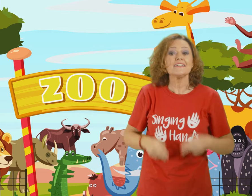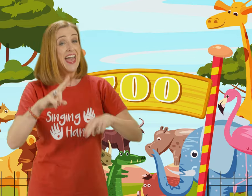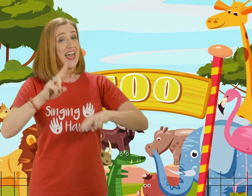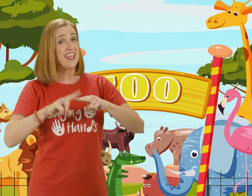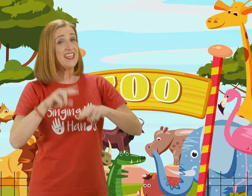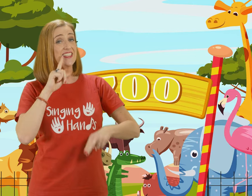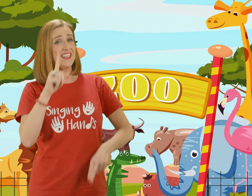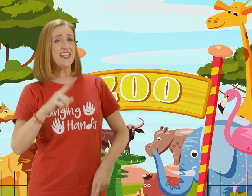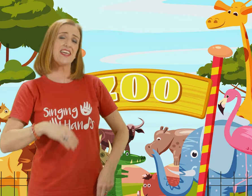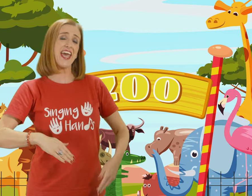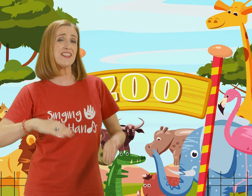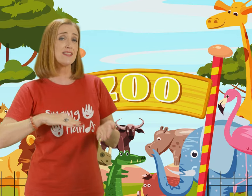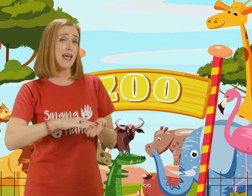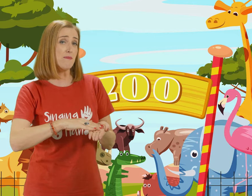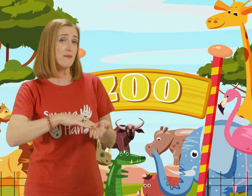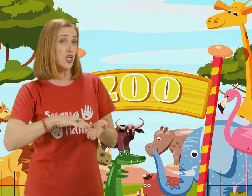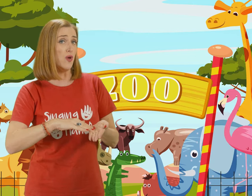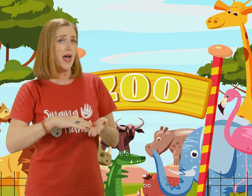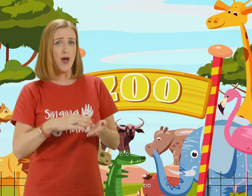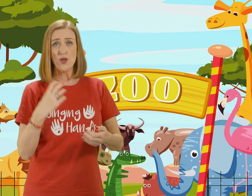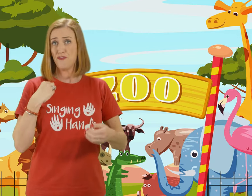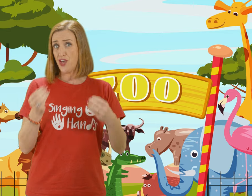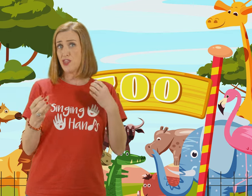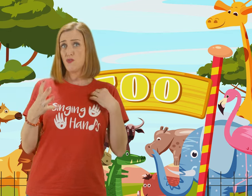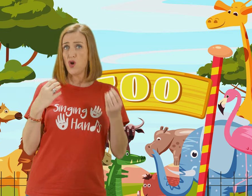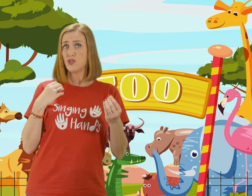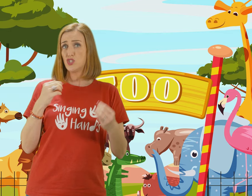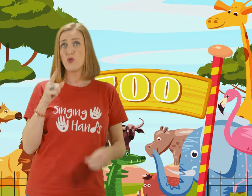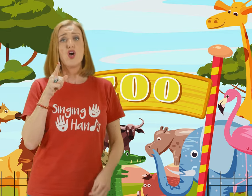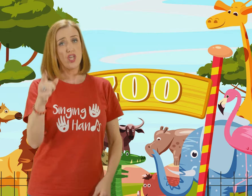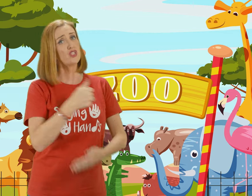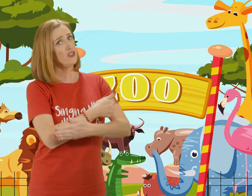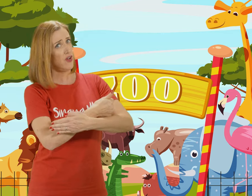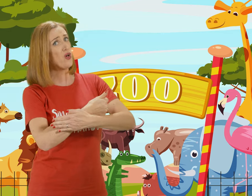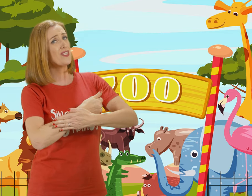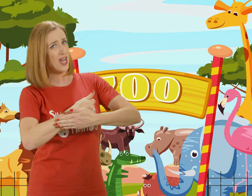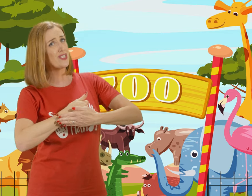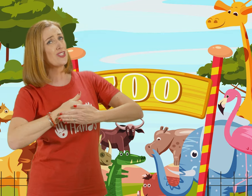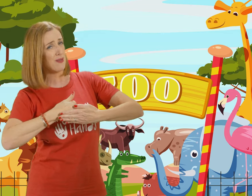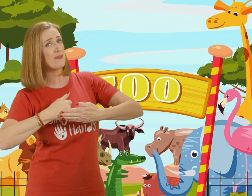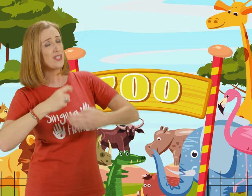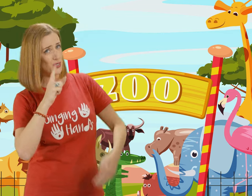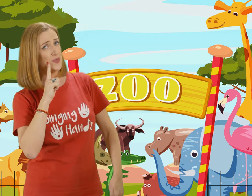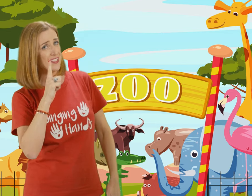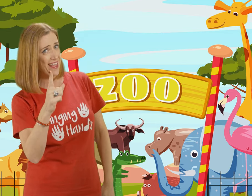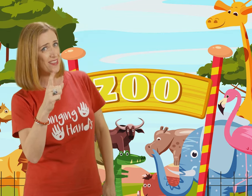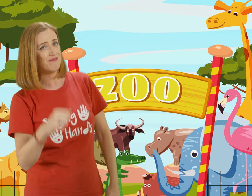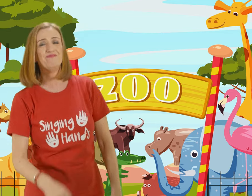And he said "Get some glue And a feather or two Cause you've always got something to say"